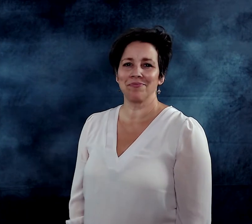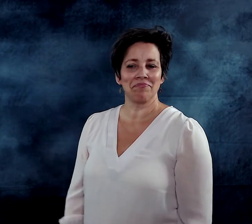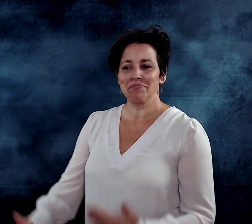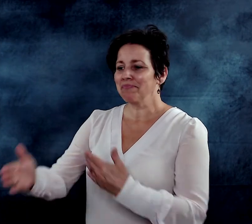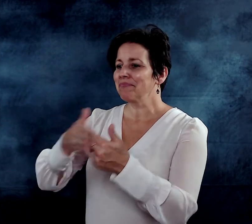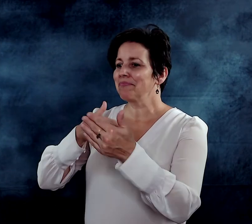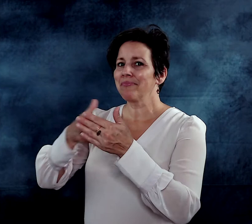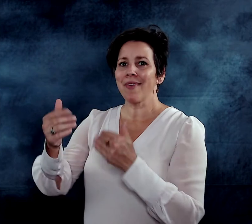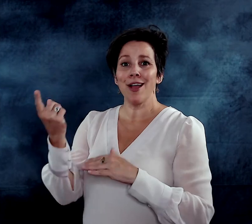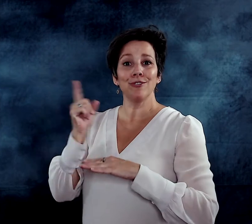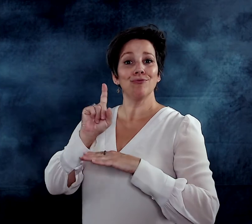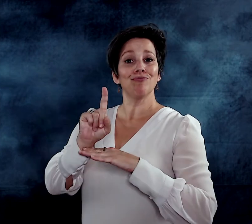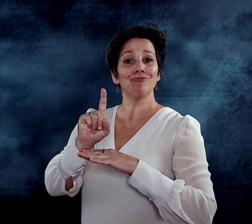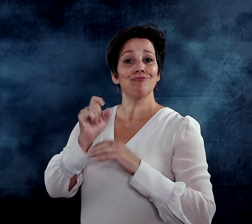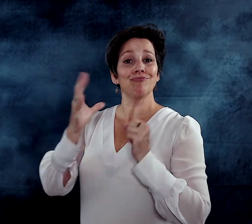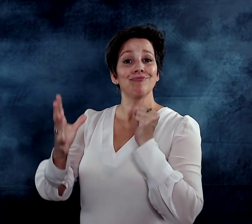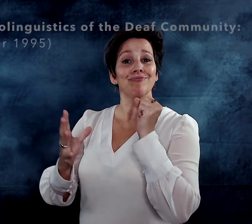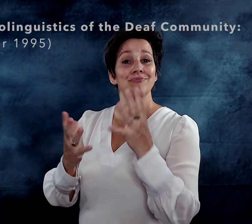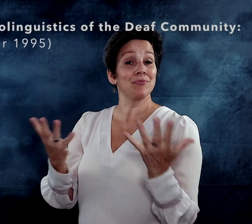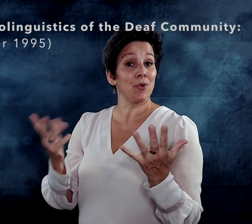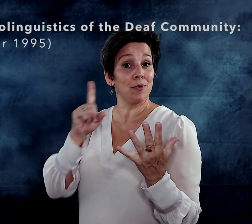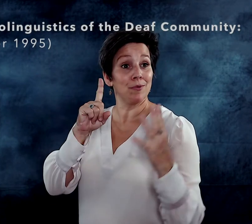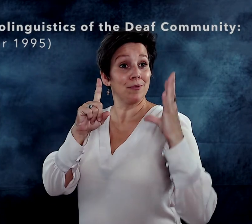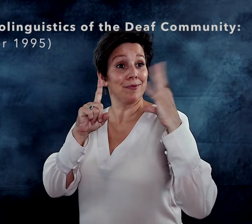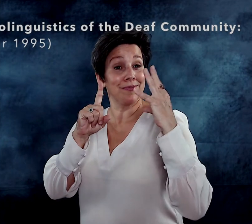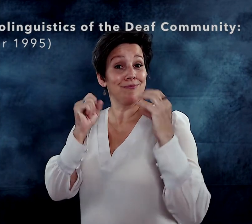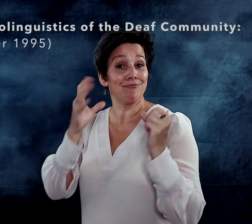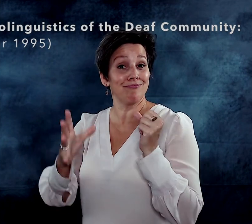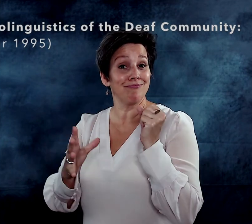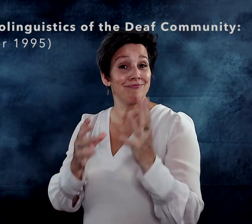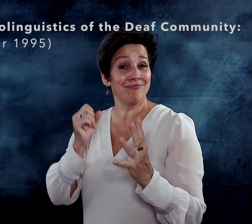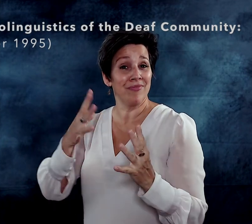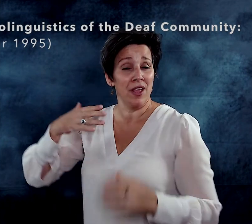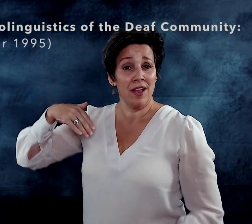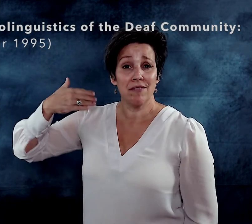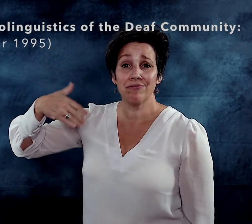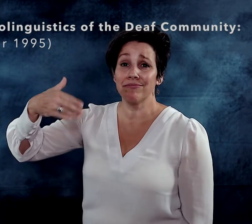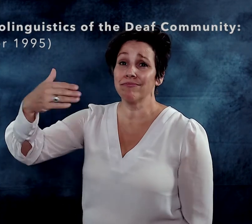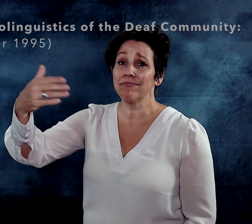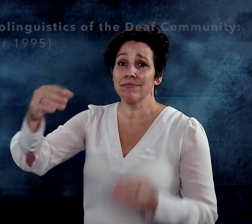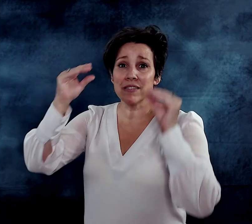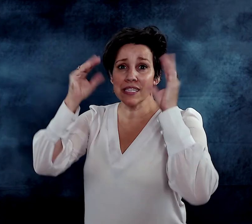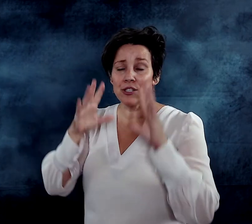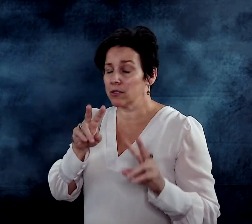Whether a story is told live or in media. Time and again, after my shared stories,